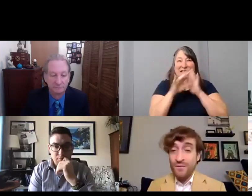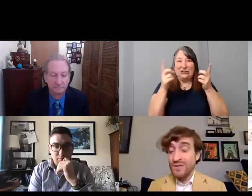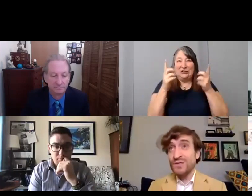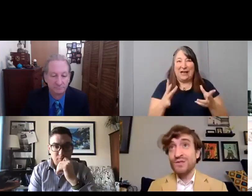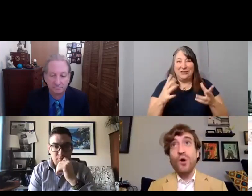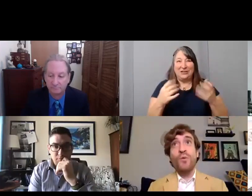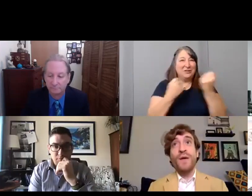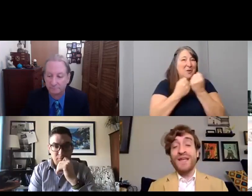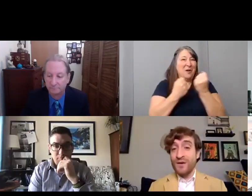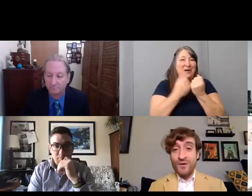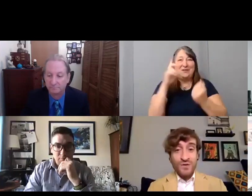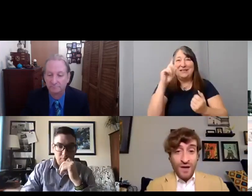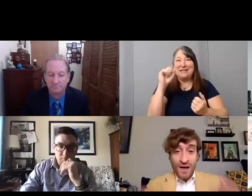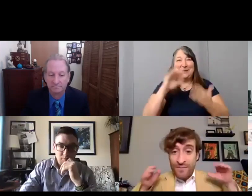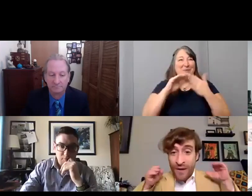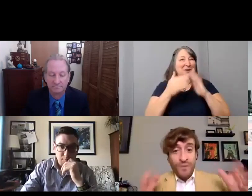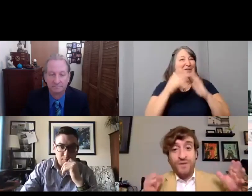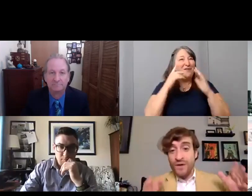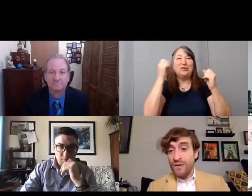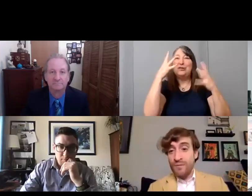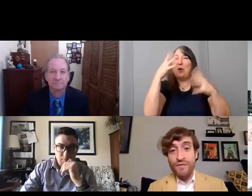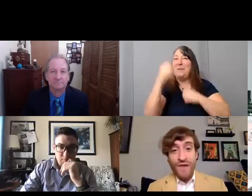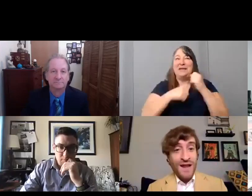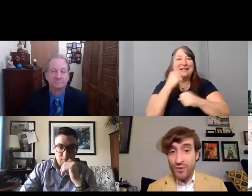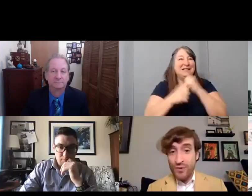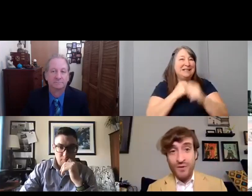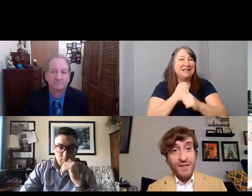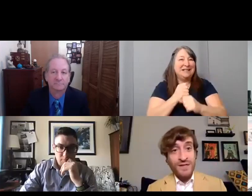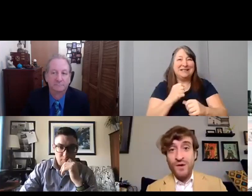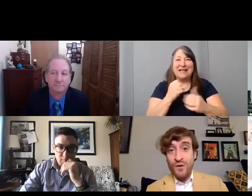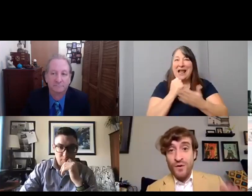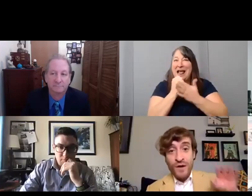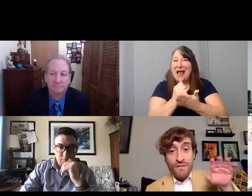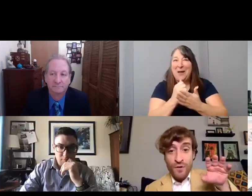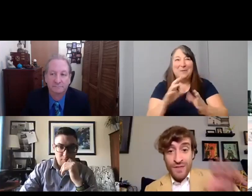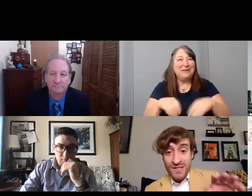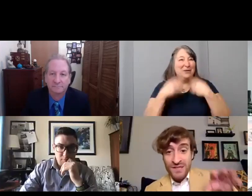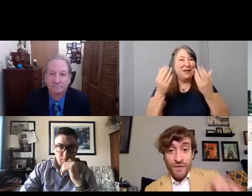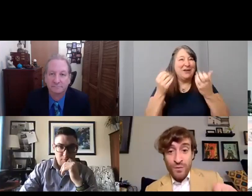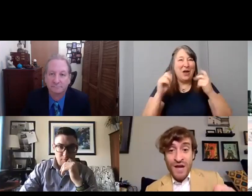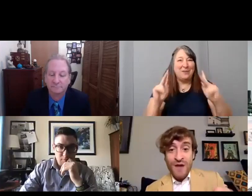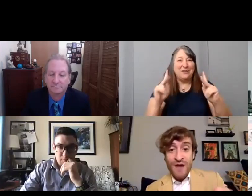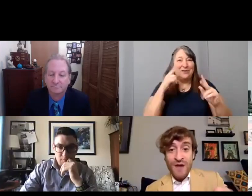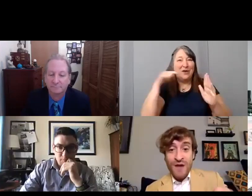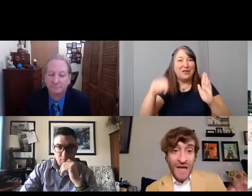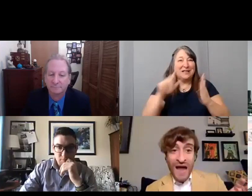for so many years, helping provide opportunities. So for this film challenge and beyond,